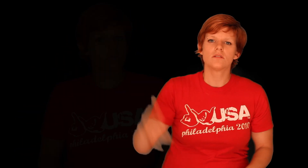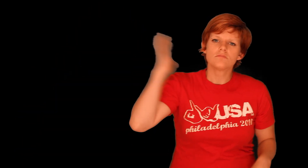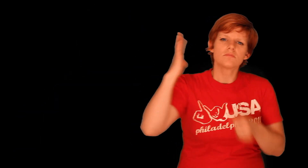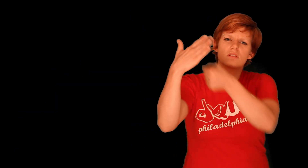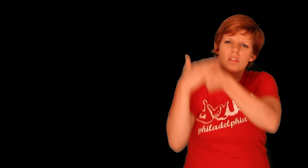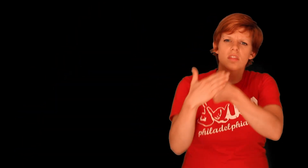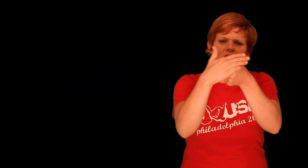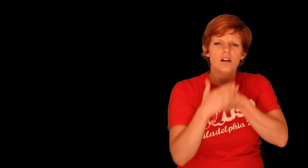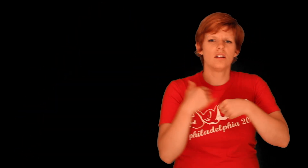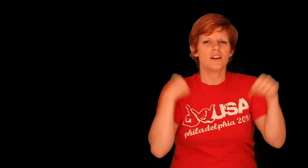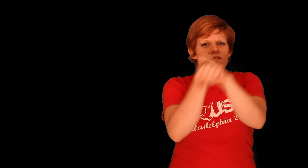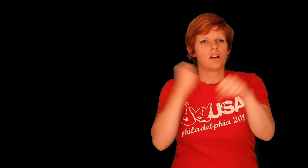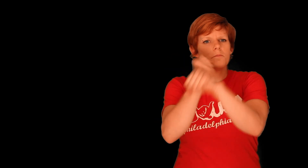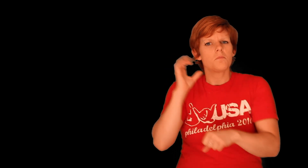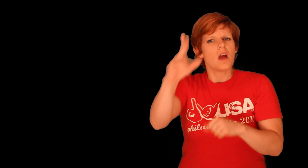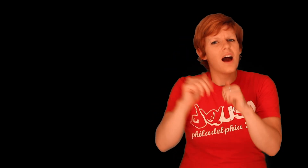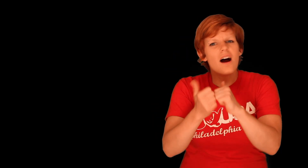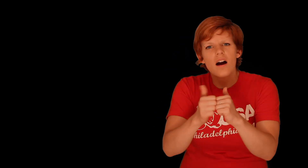In the past, we fought back the oppression through these actions.